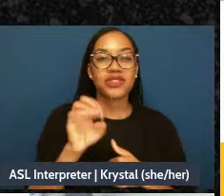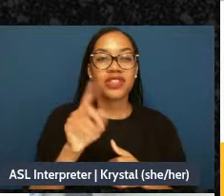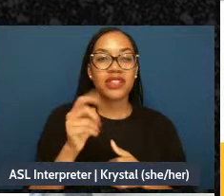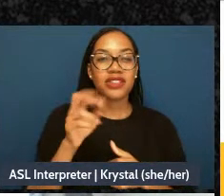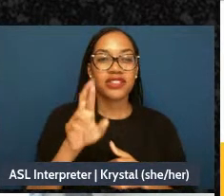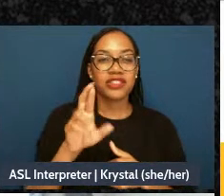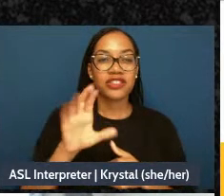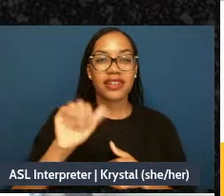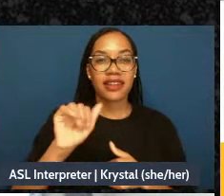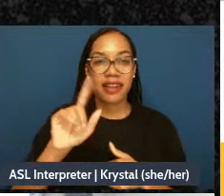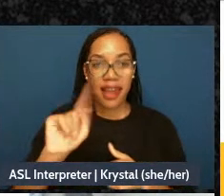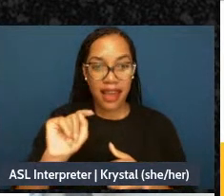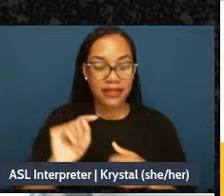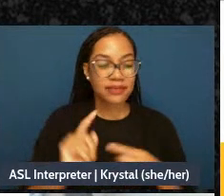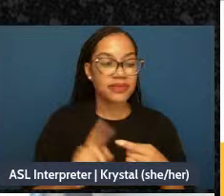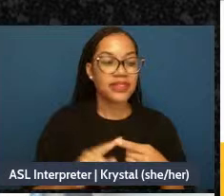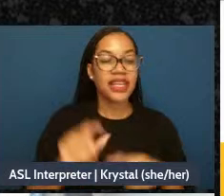and Trapta from She-Ra, yes.